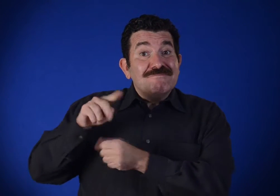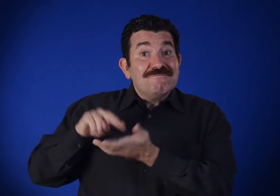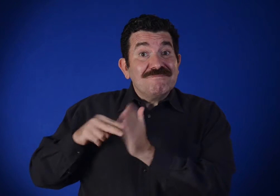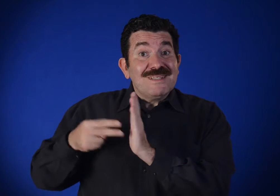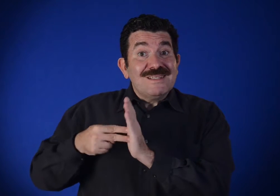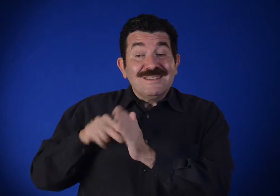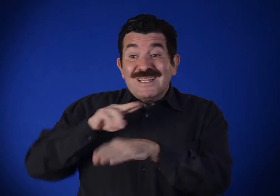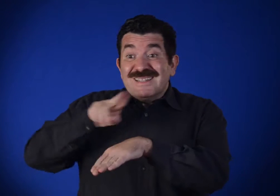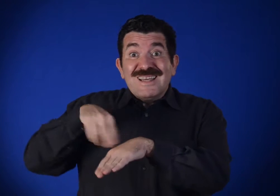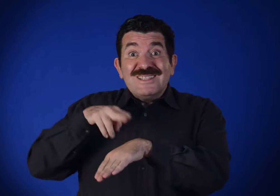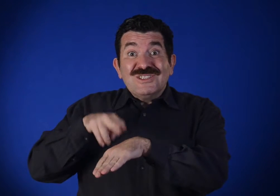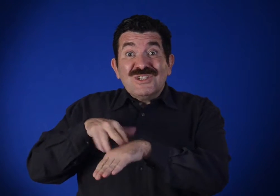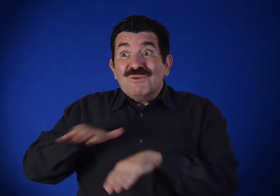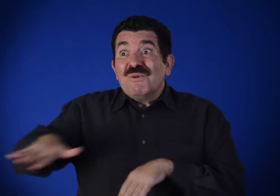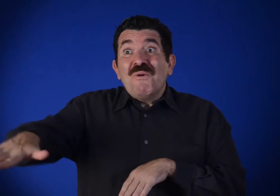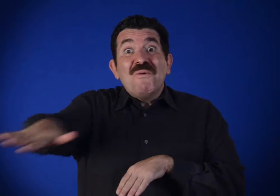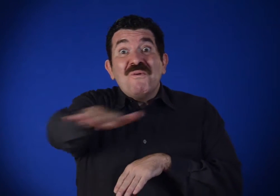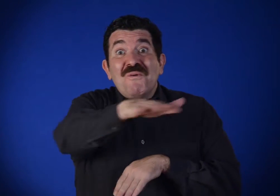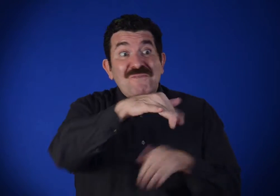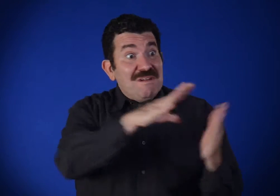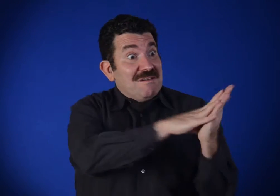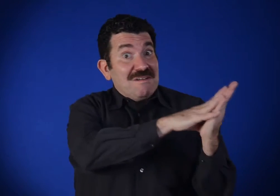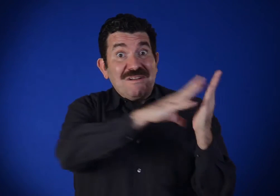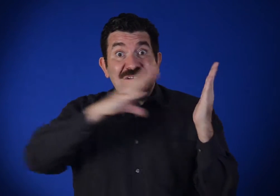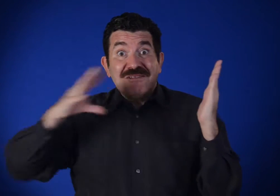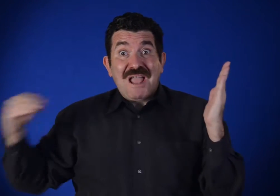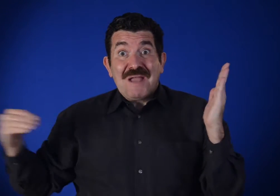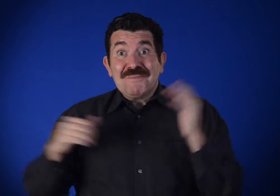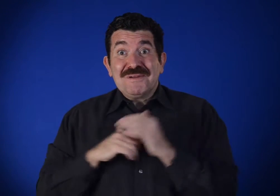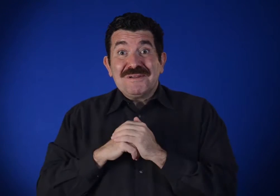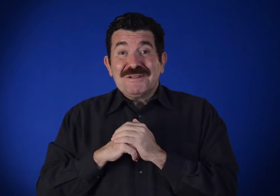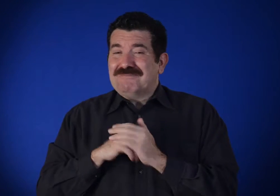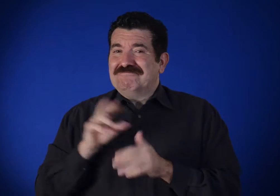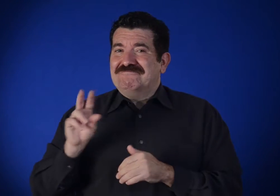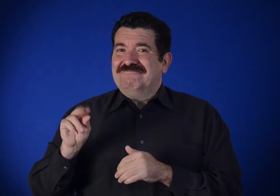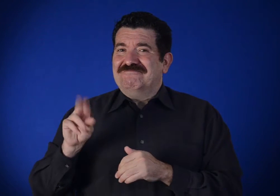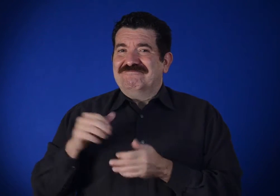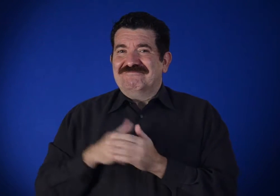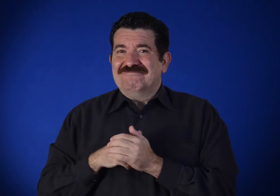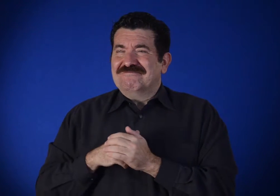for Bonnard did not simply copy what he saw in the world.